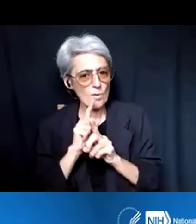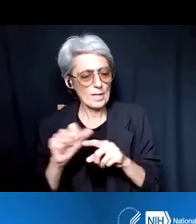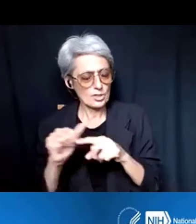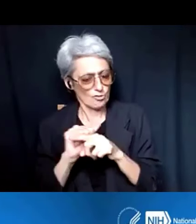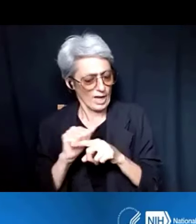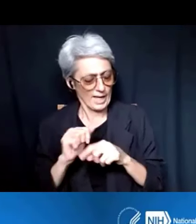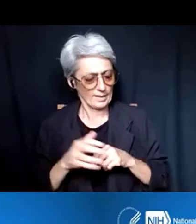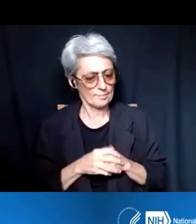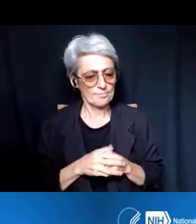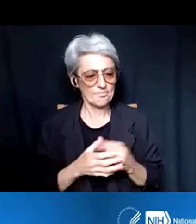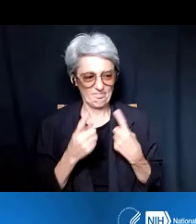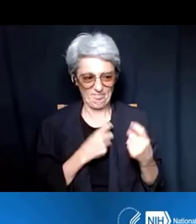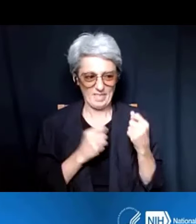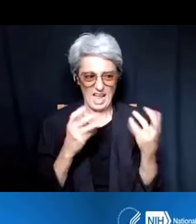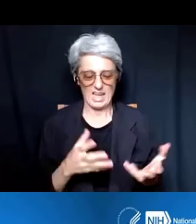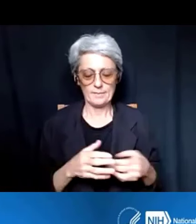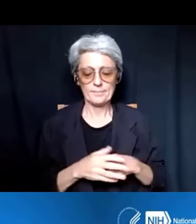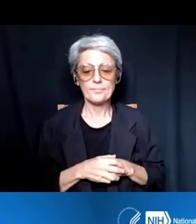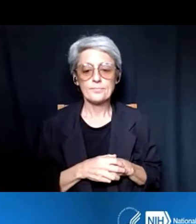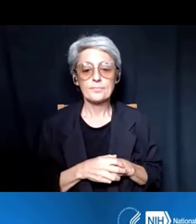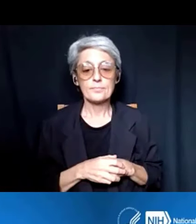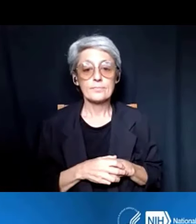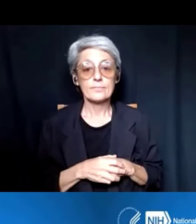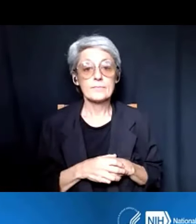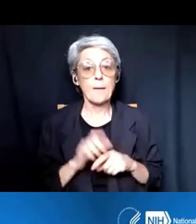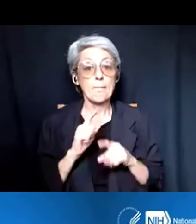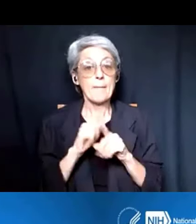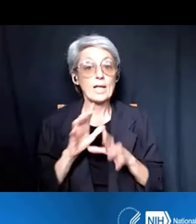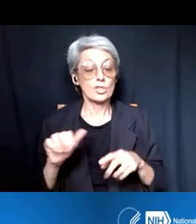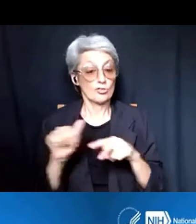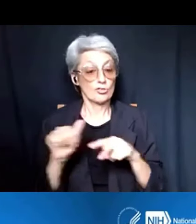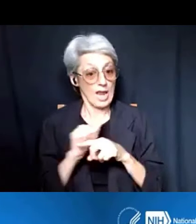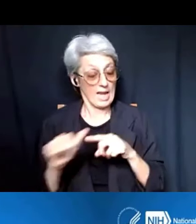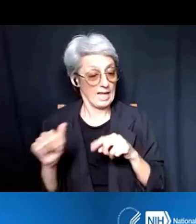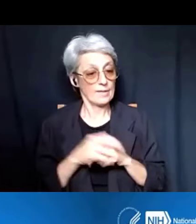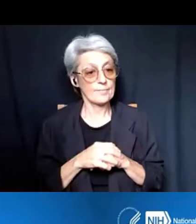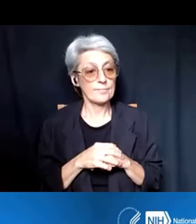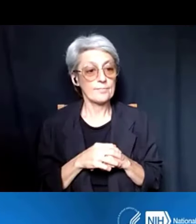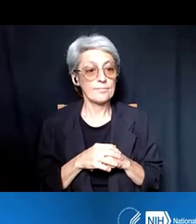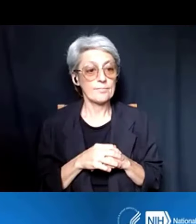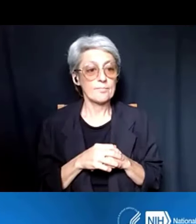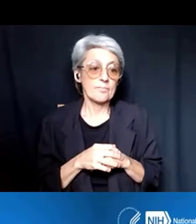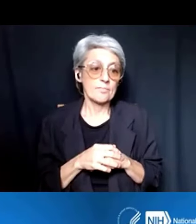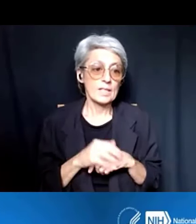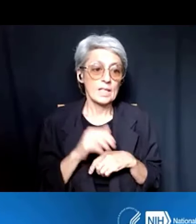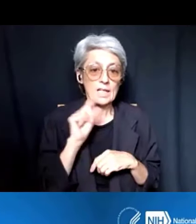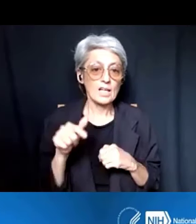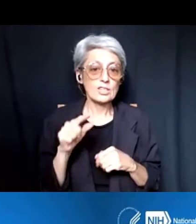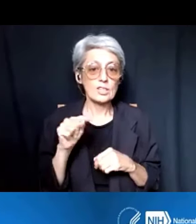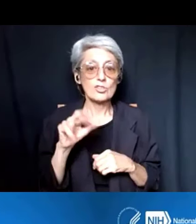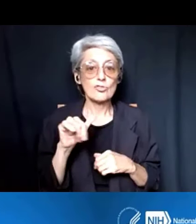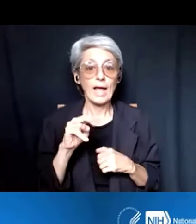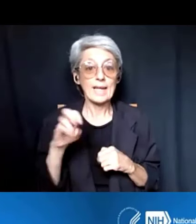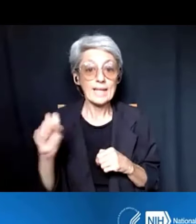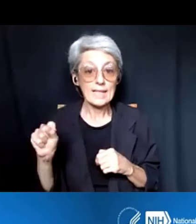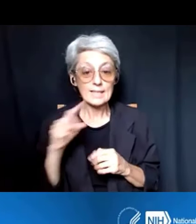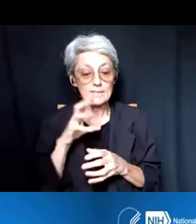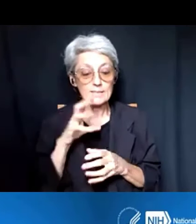The training of the mentors extends beyond just the trainees that are participating in the training grants, in and of themselves.